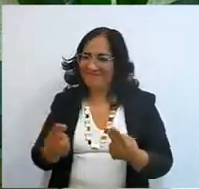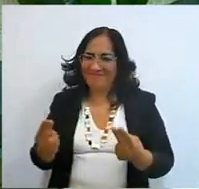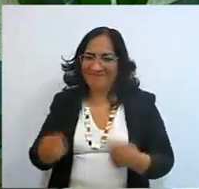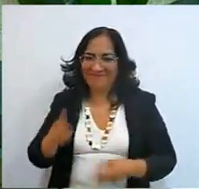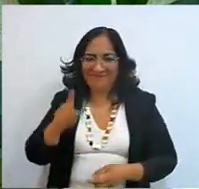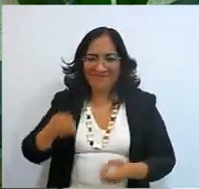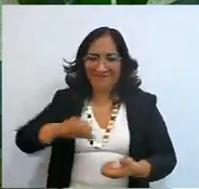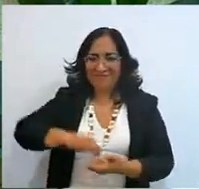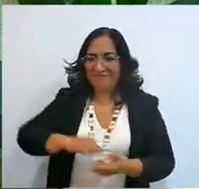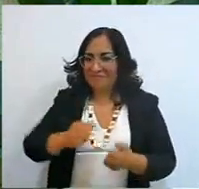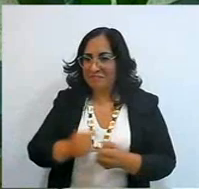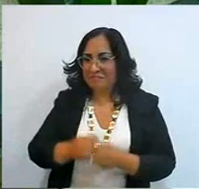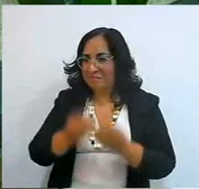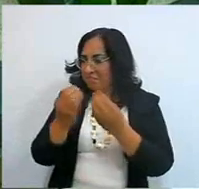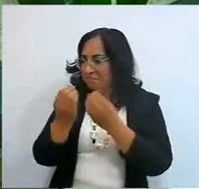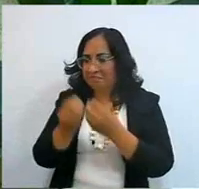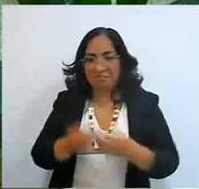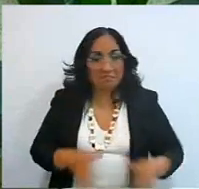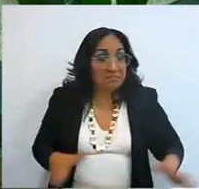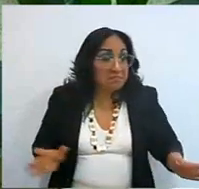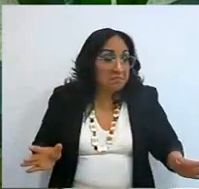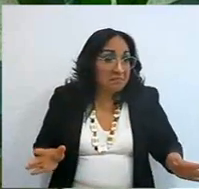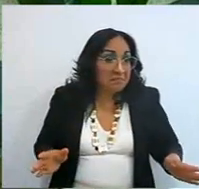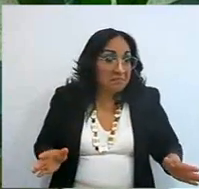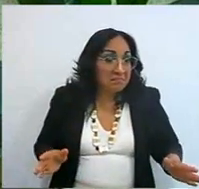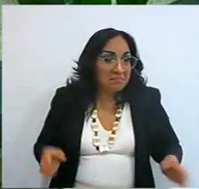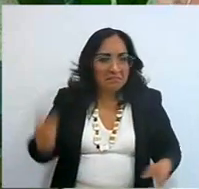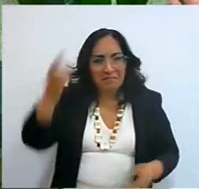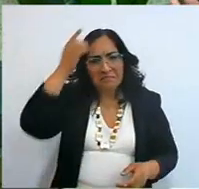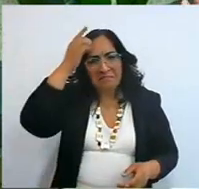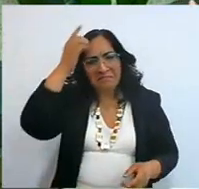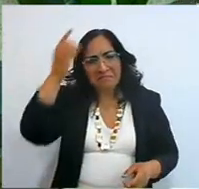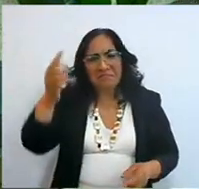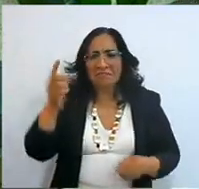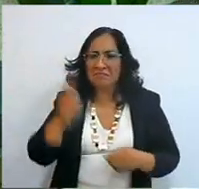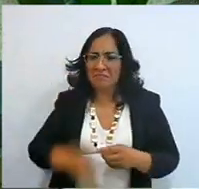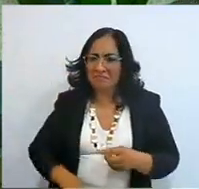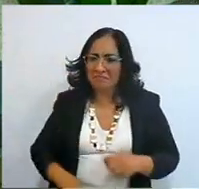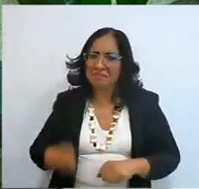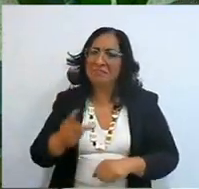this is done in the other direction, and it is as if the Lord were removing stones from our path,